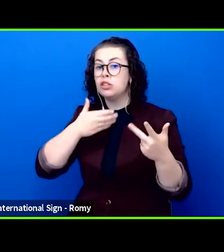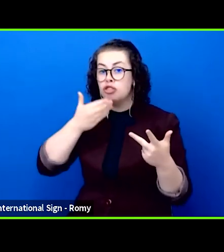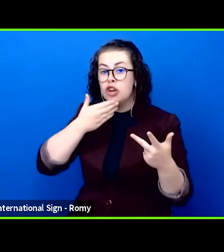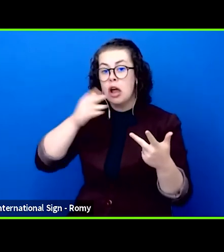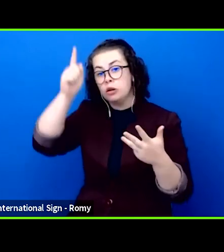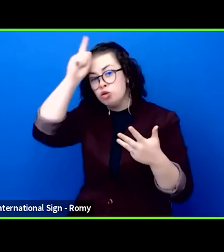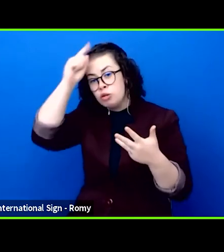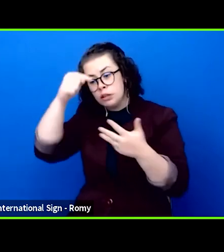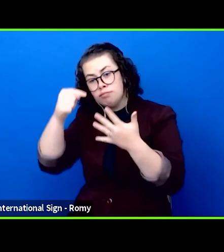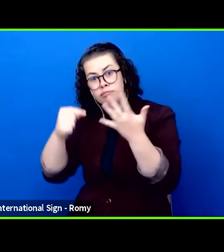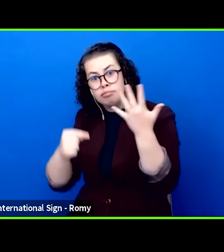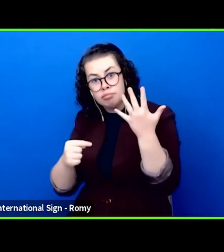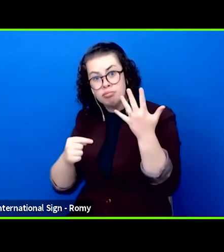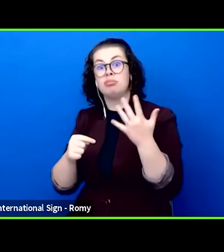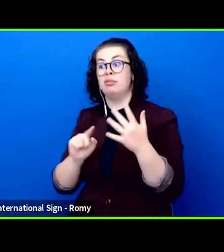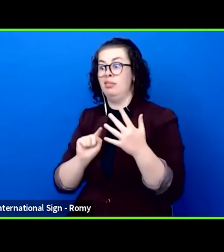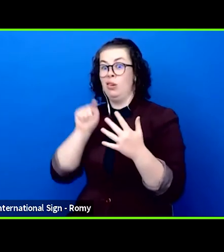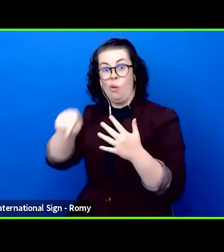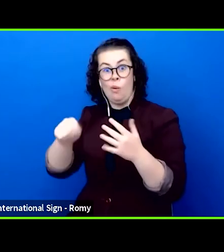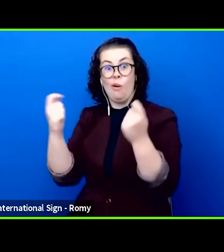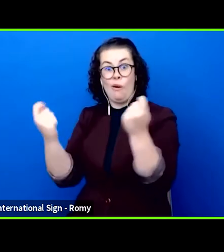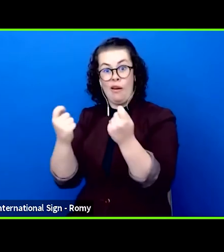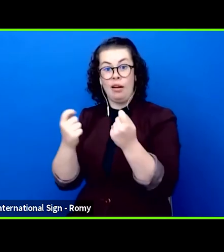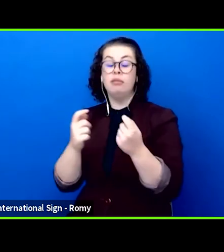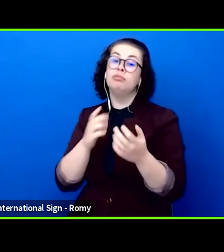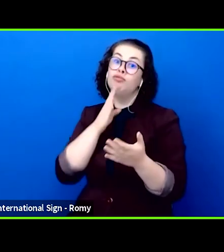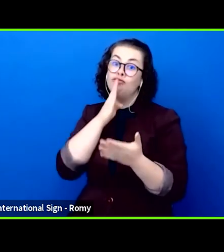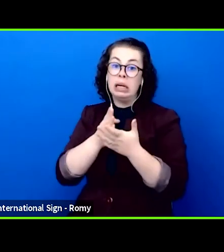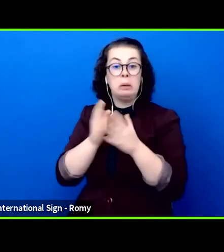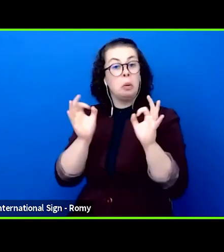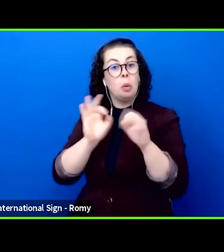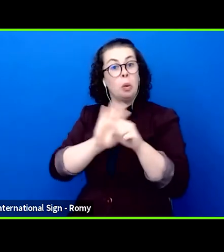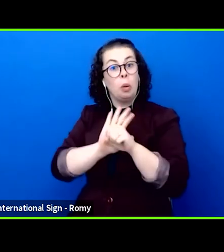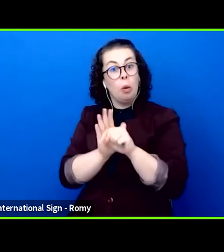you were supposed to experience theatre life on stage while walking through the city